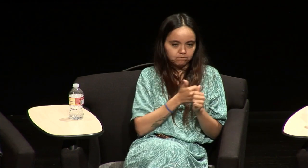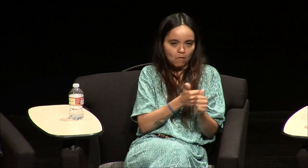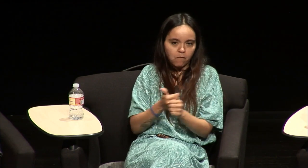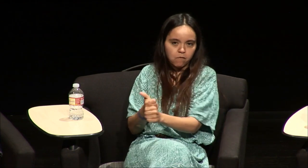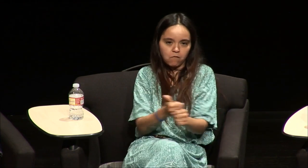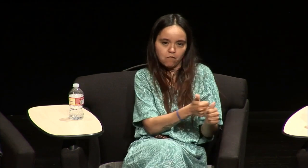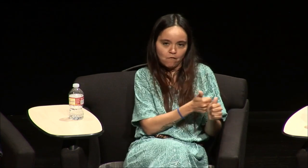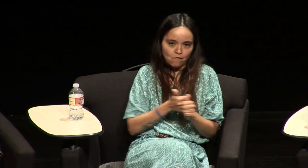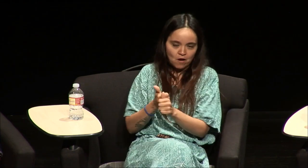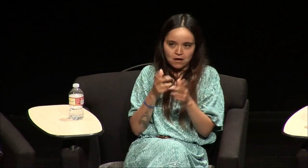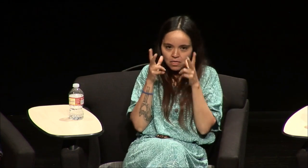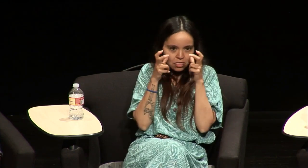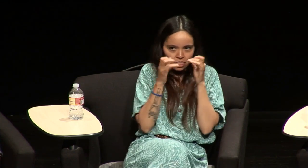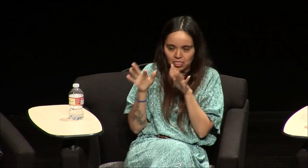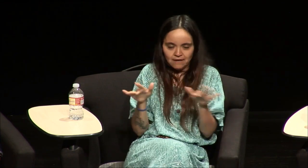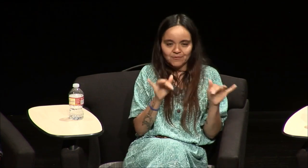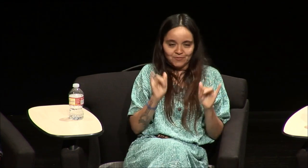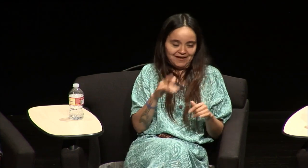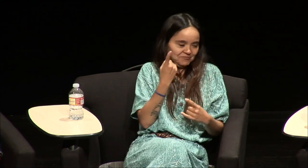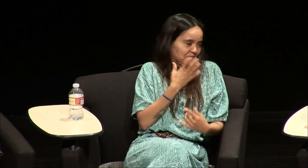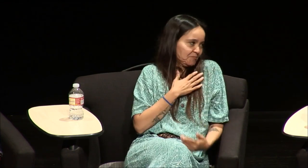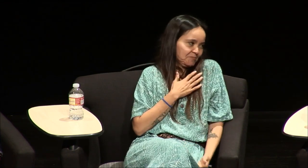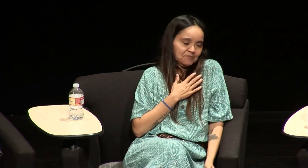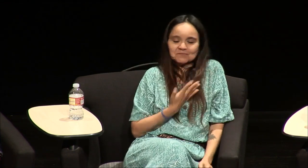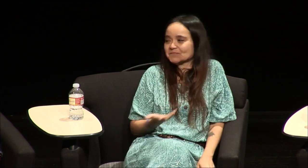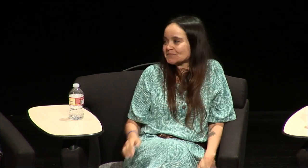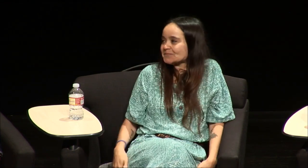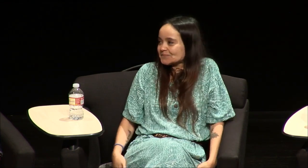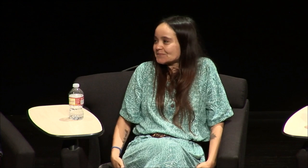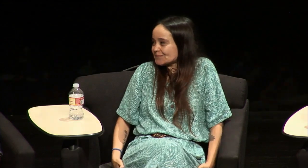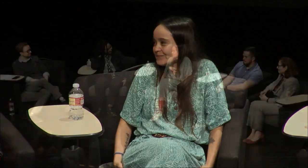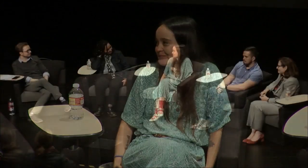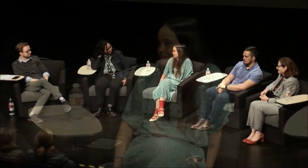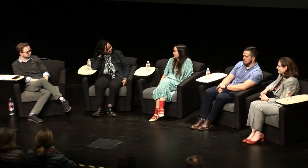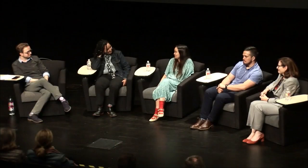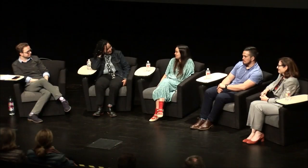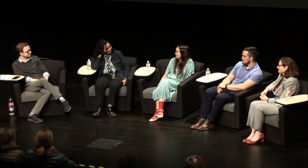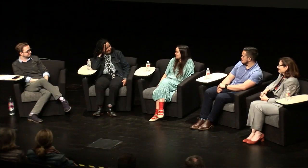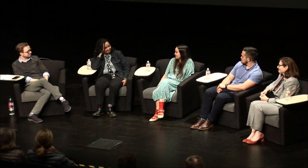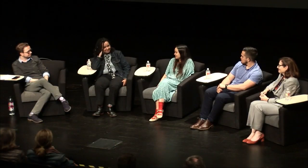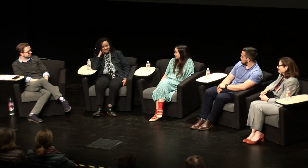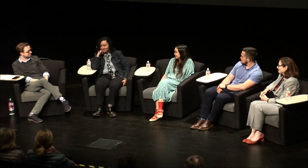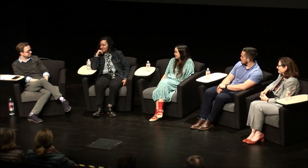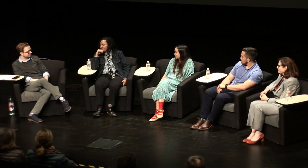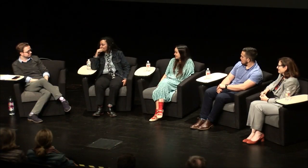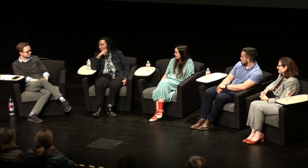followed whatever she did I guess I was a follower and so that's kind of how I learned yeah